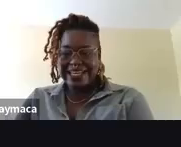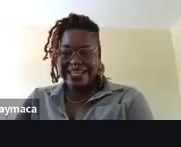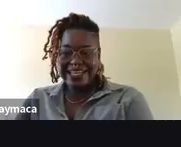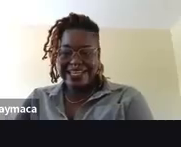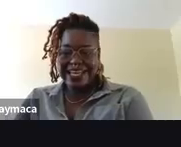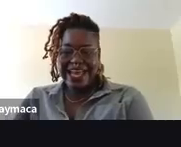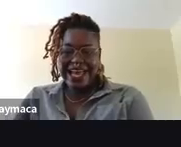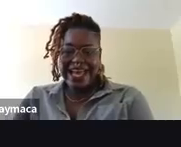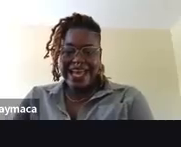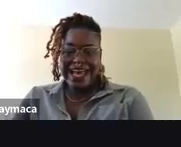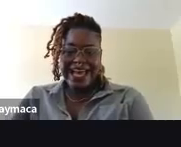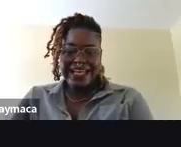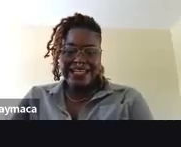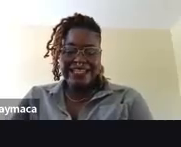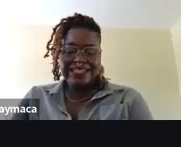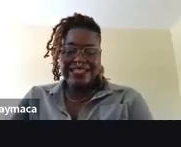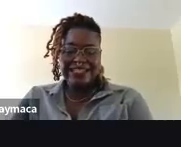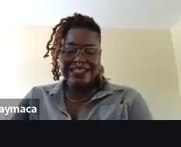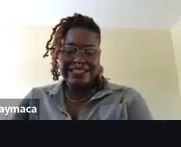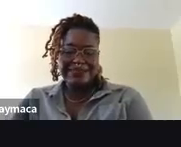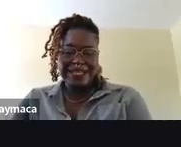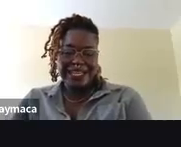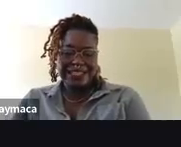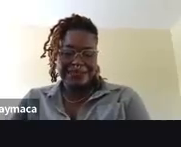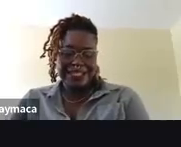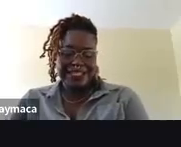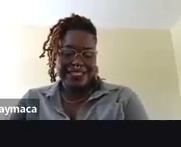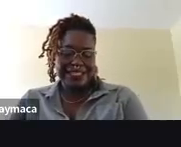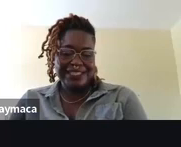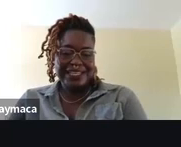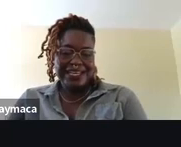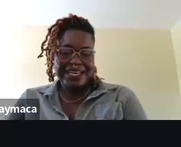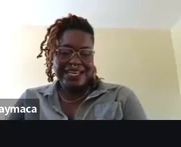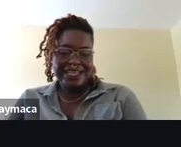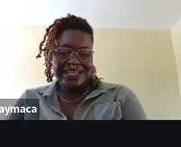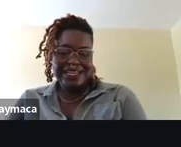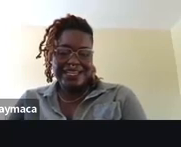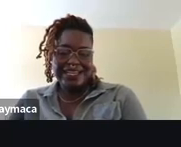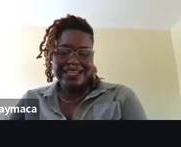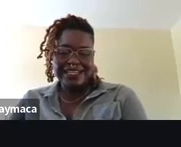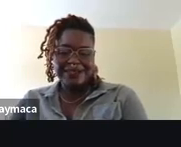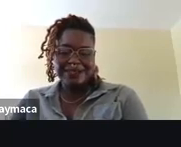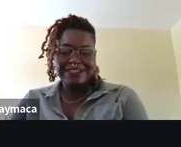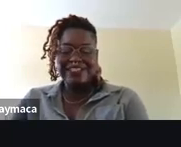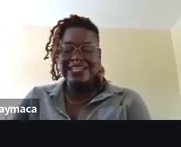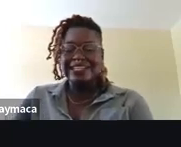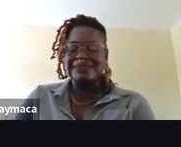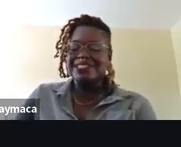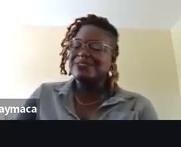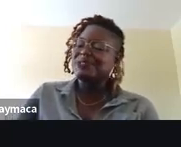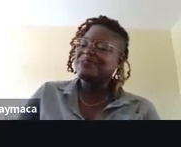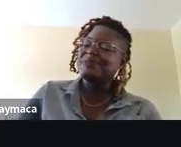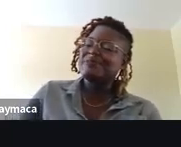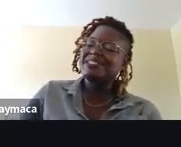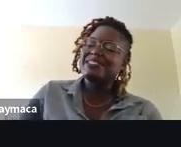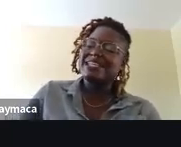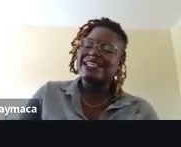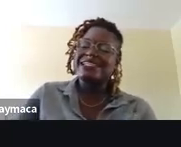OK. And this is my last piece and can you just read last image description